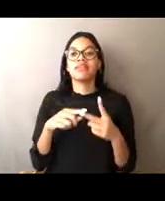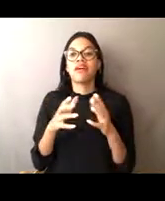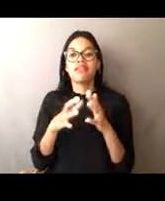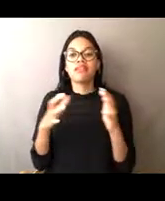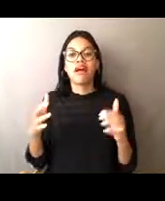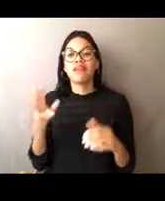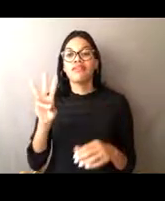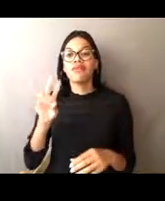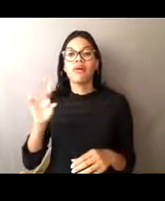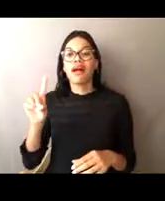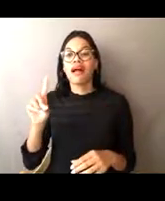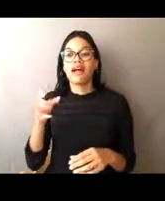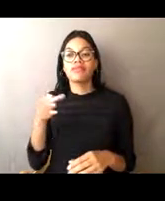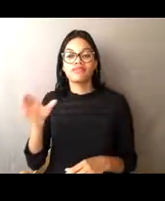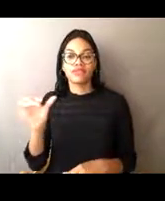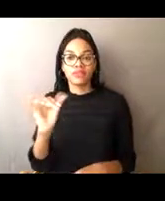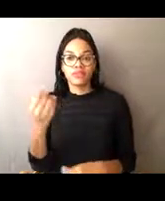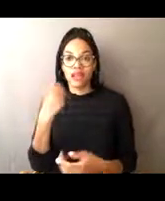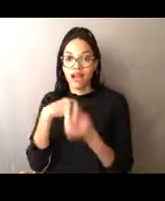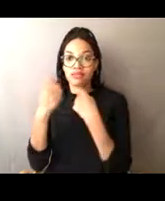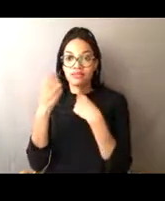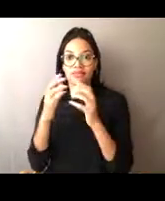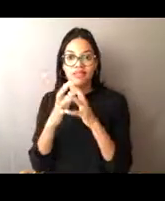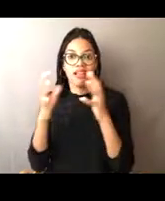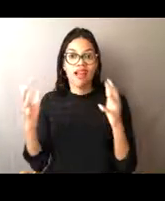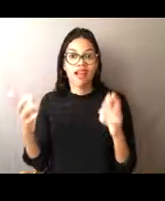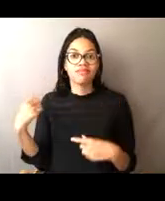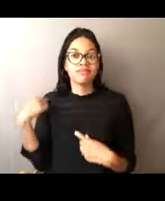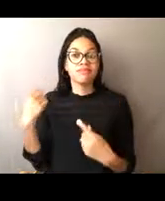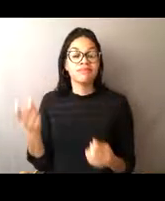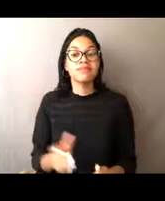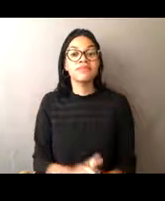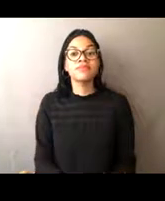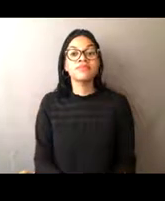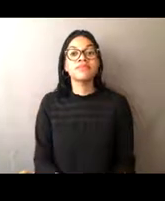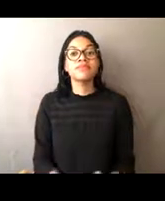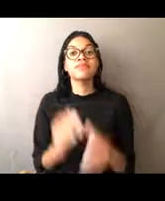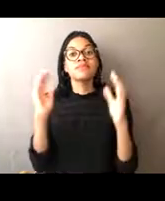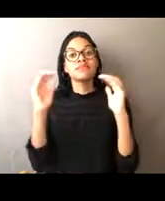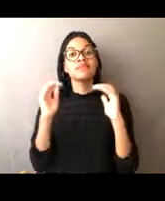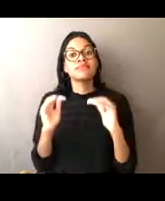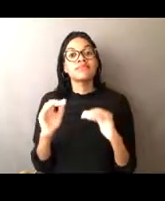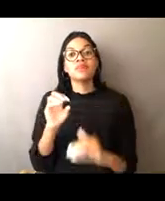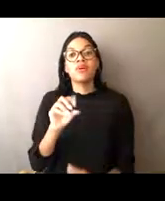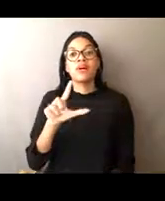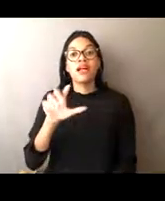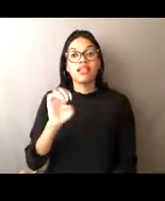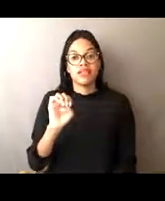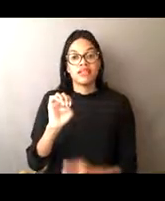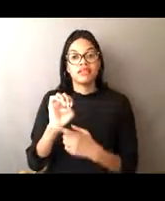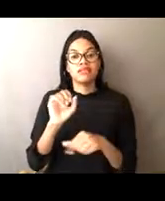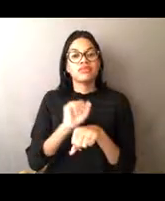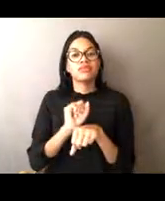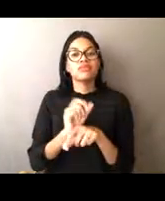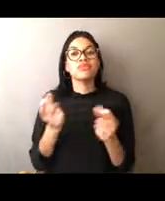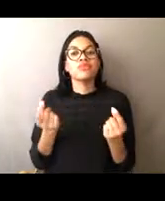So Office of Law Enforcement, OLE's job is to help manage our national resources sustainably,